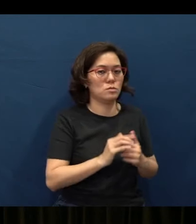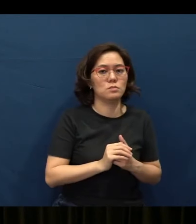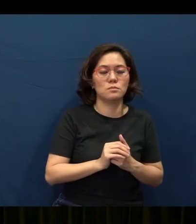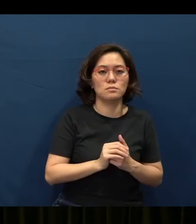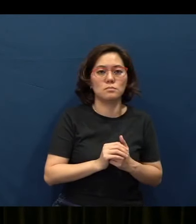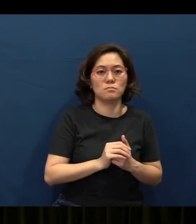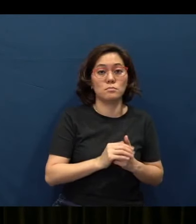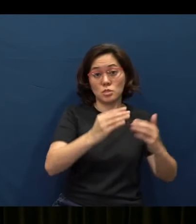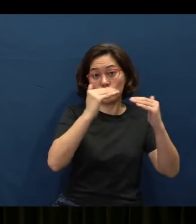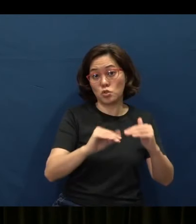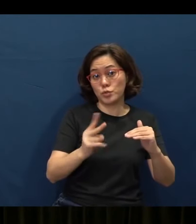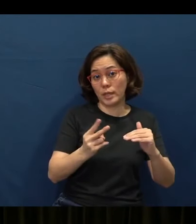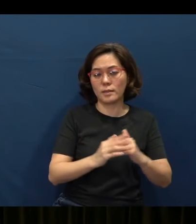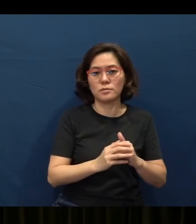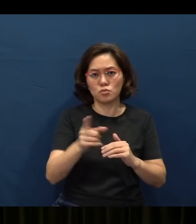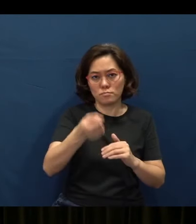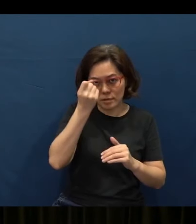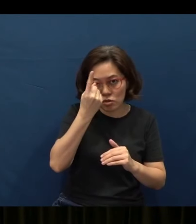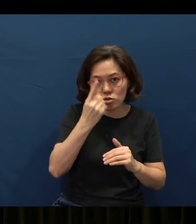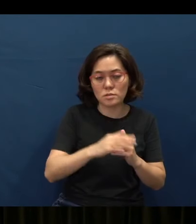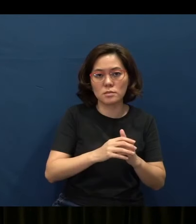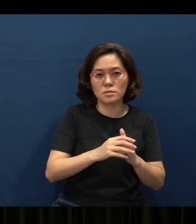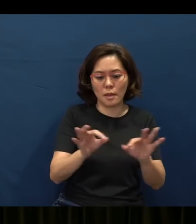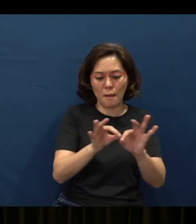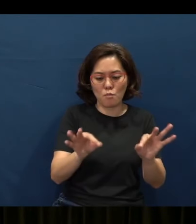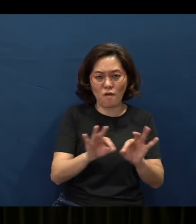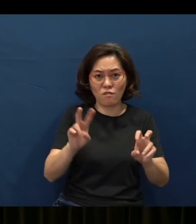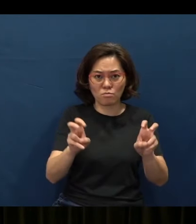Second thing you need to understand (is) that proverbs are randomly arranged, okay -